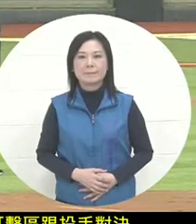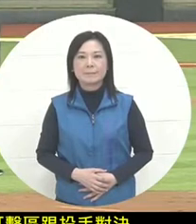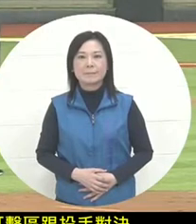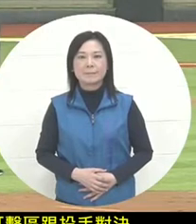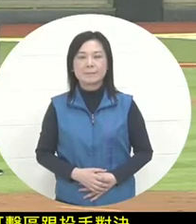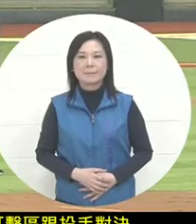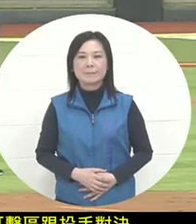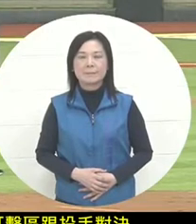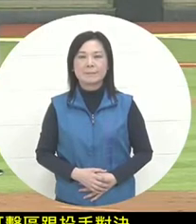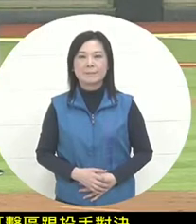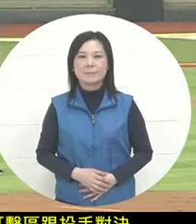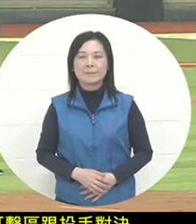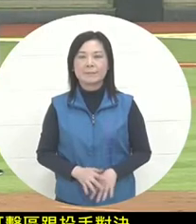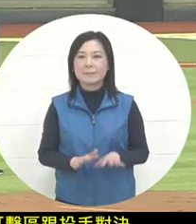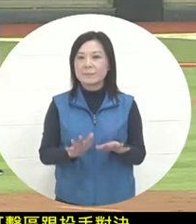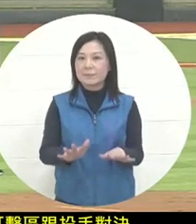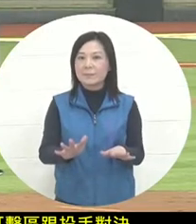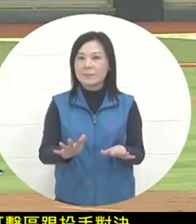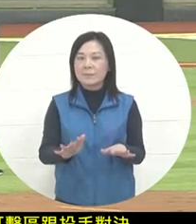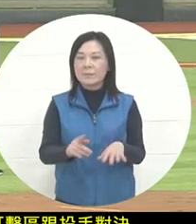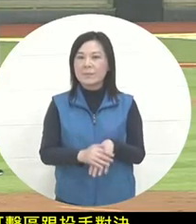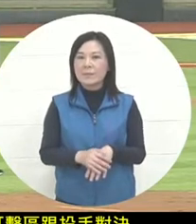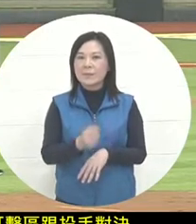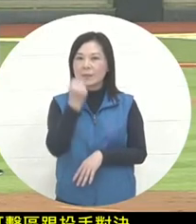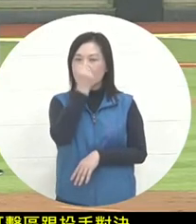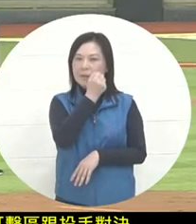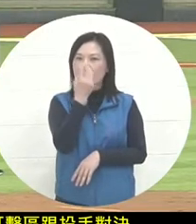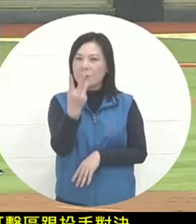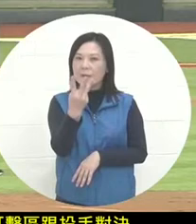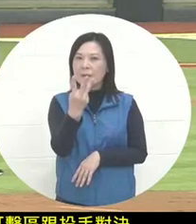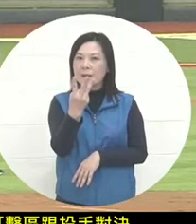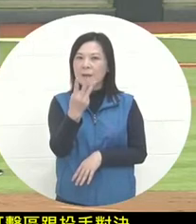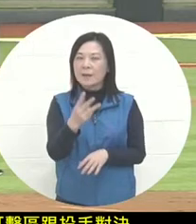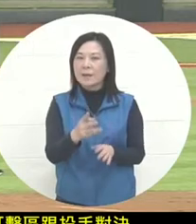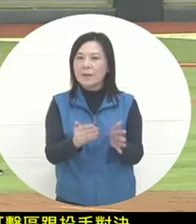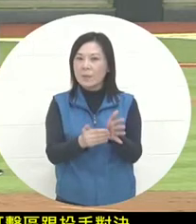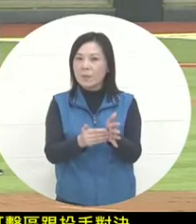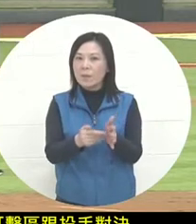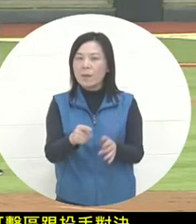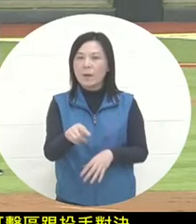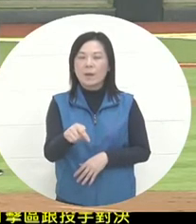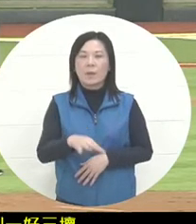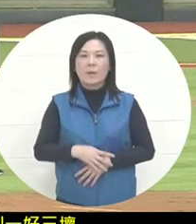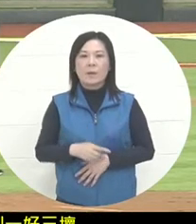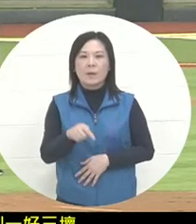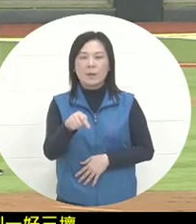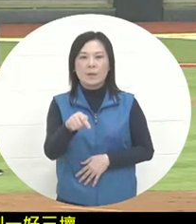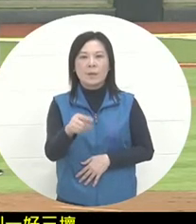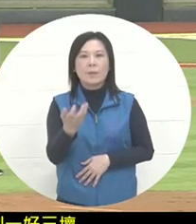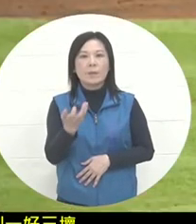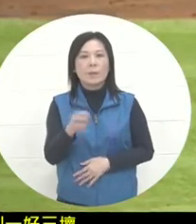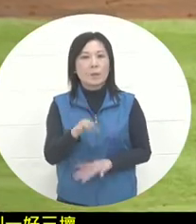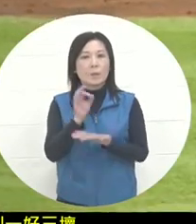balls. At this time, after three consecutive bad balls, Vadis showed that he really just showed what we mentioned about the Mexican pitchers